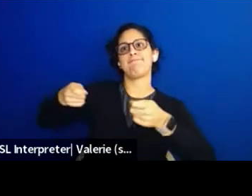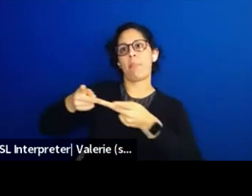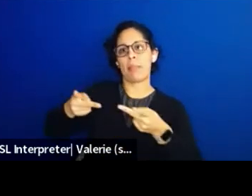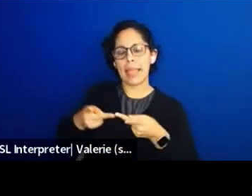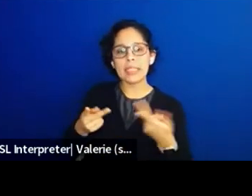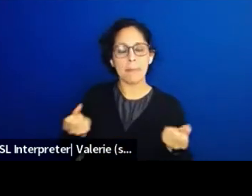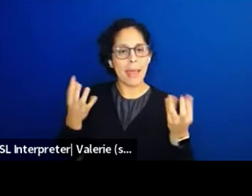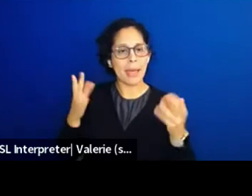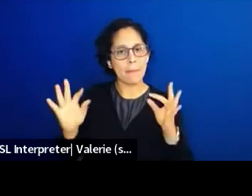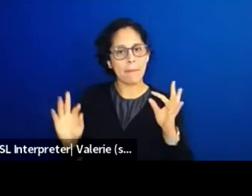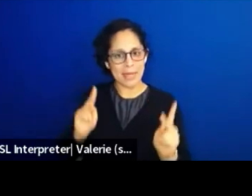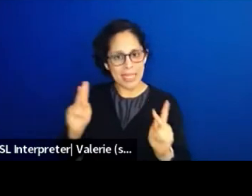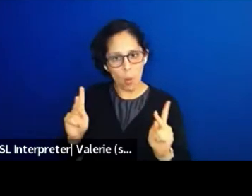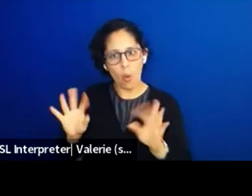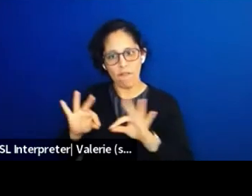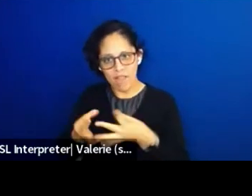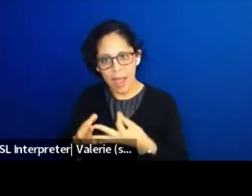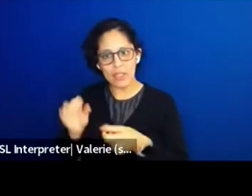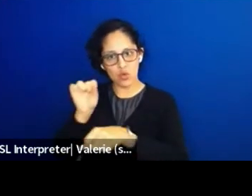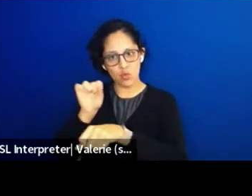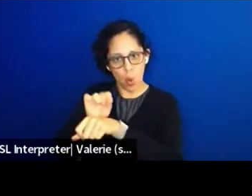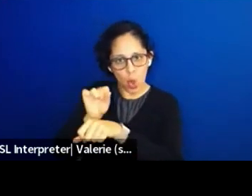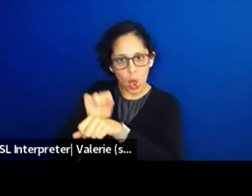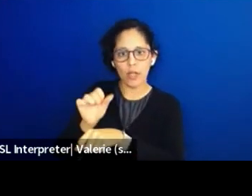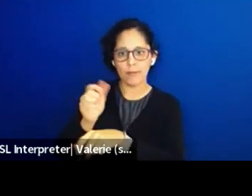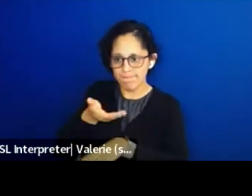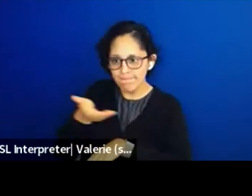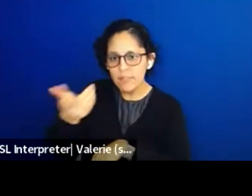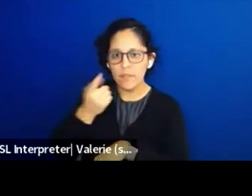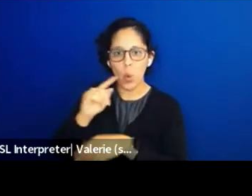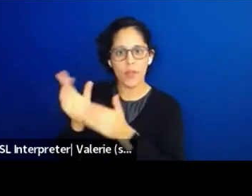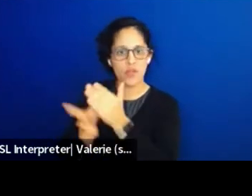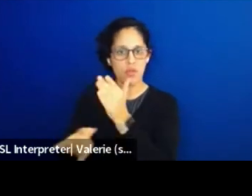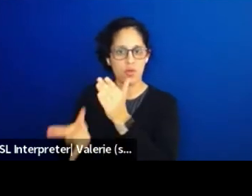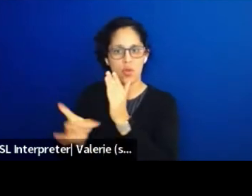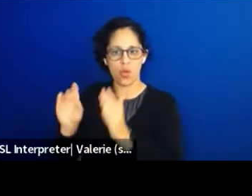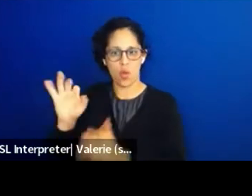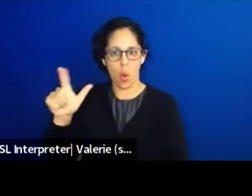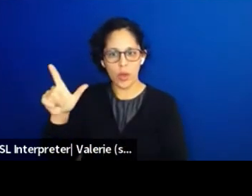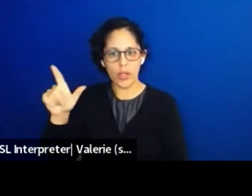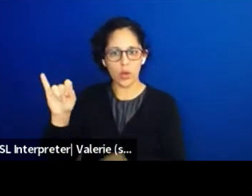And even though it's killing them, they're bought into this idea that they have to support it.